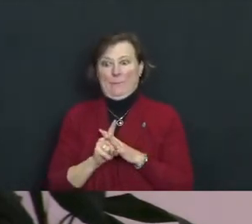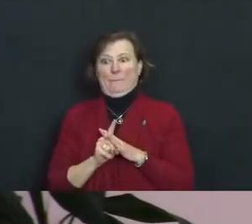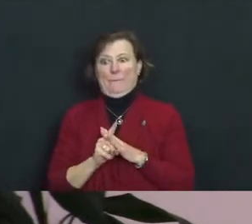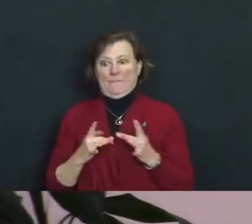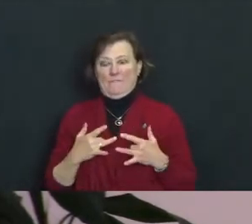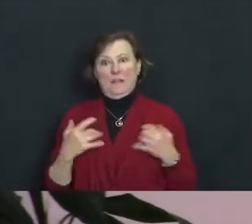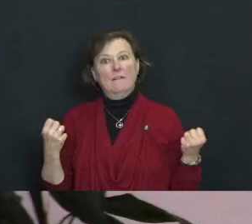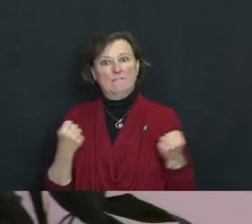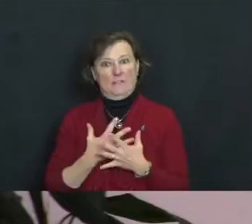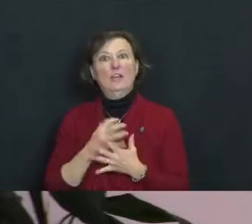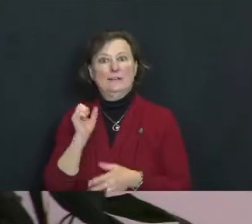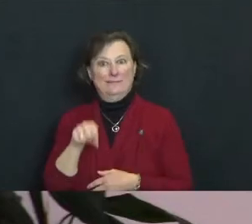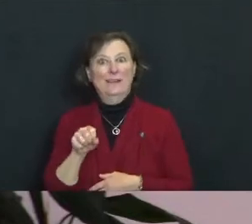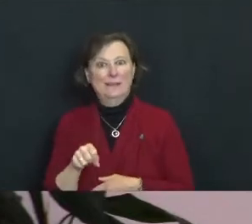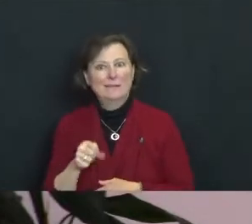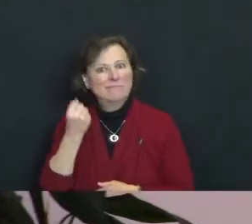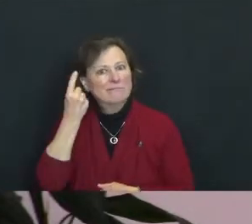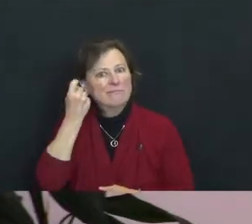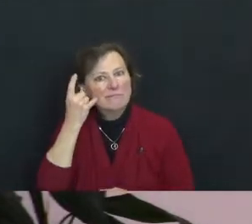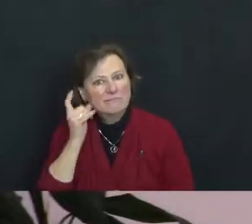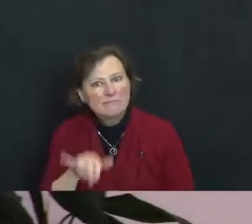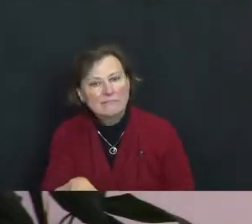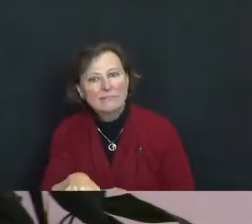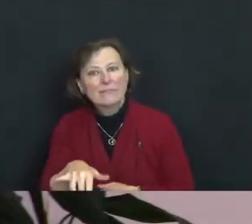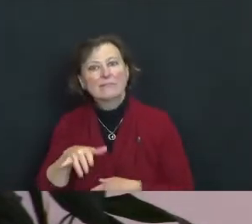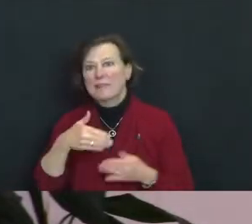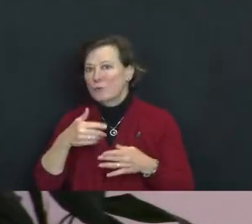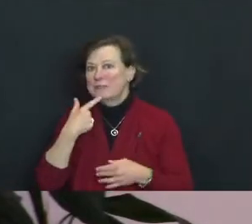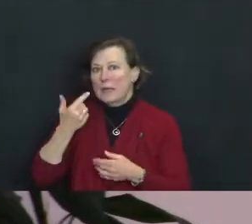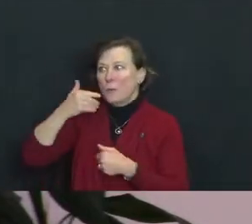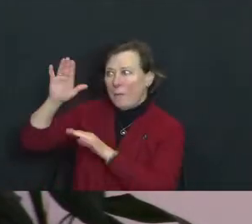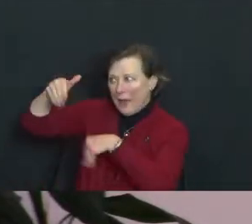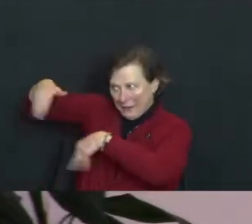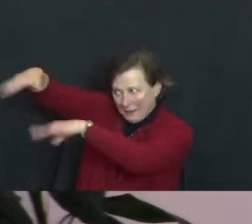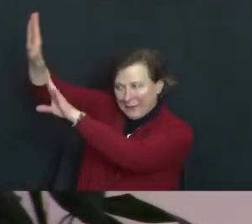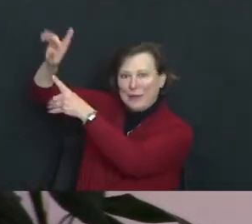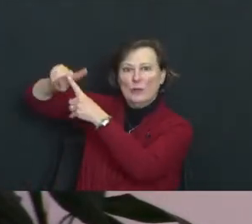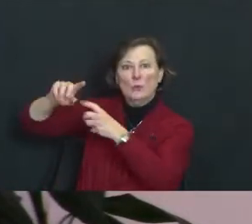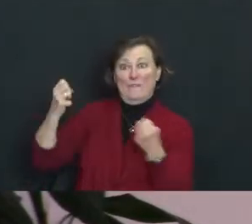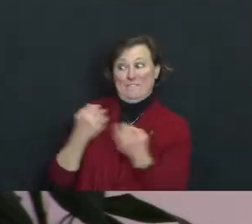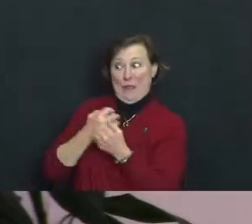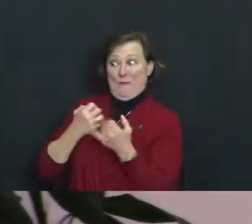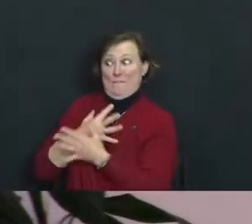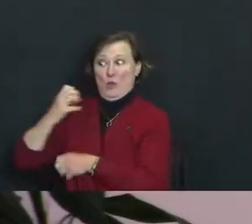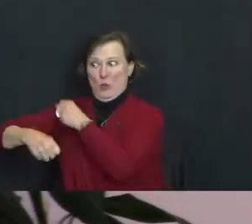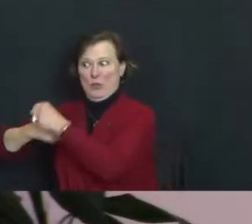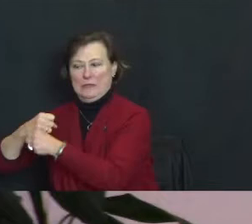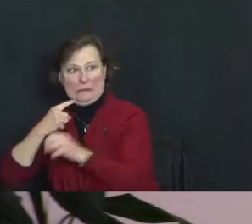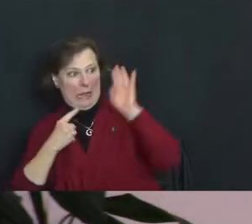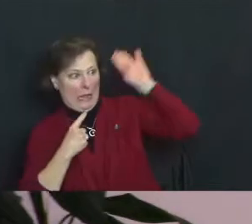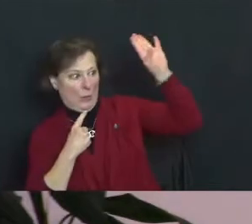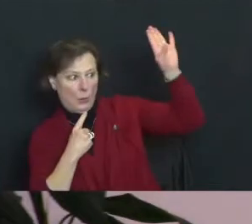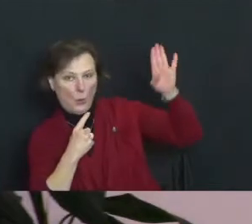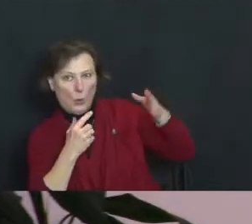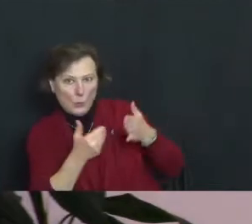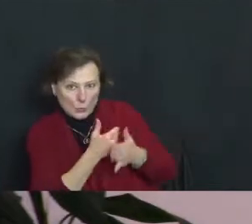Even as we are saying goodbye to a fearful year, we're saying hello to another one and we're not sure what it holds.